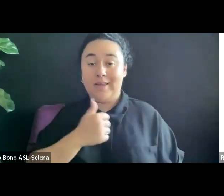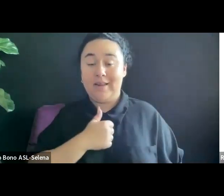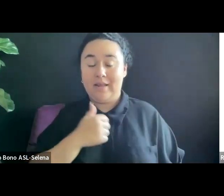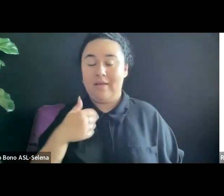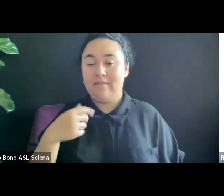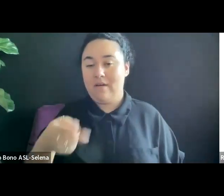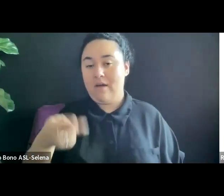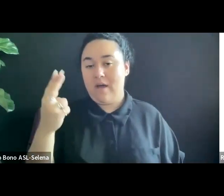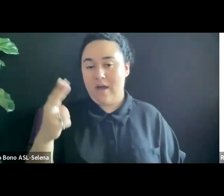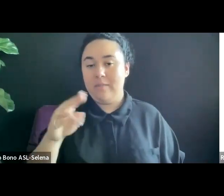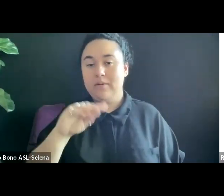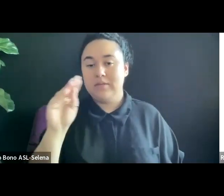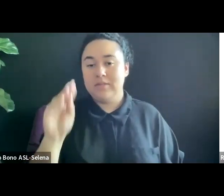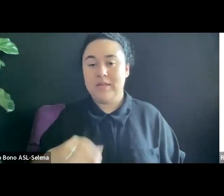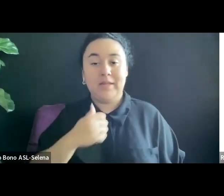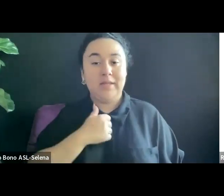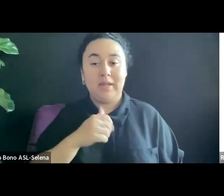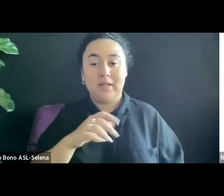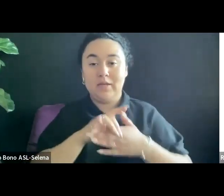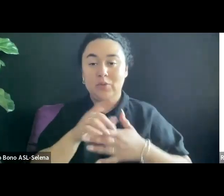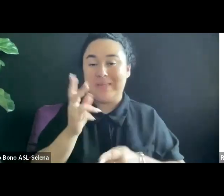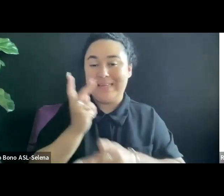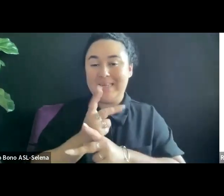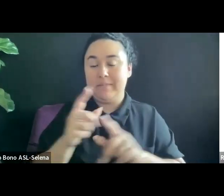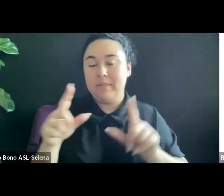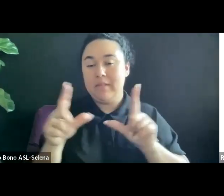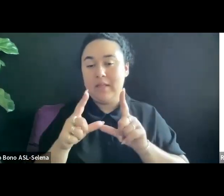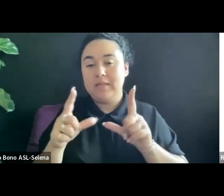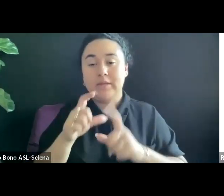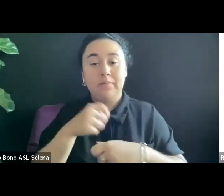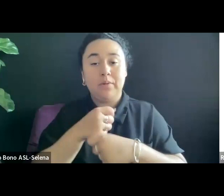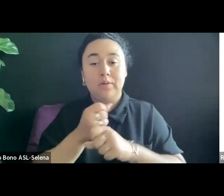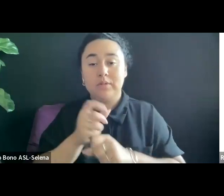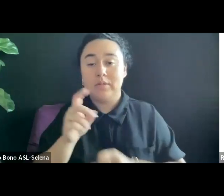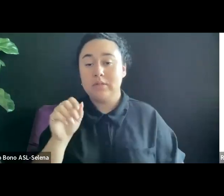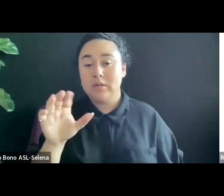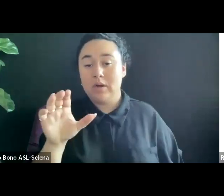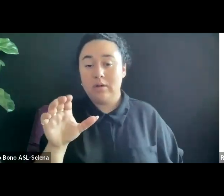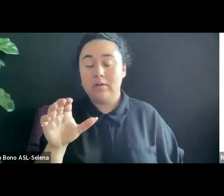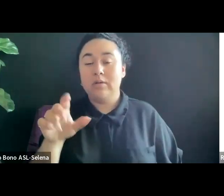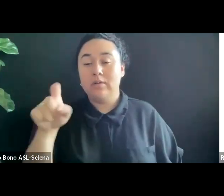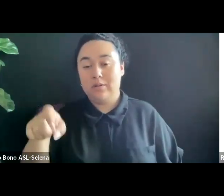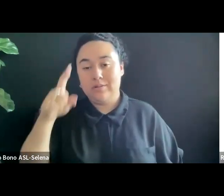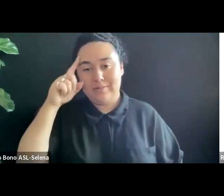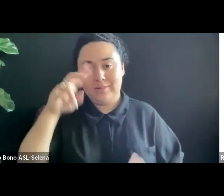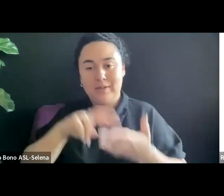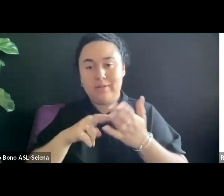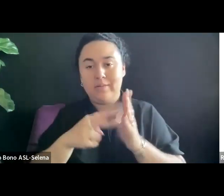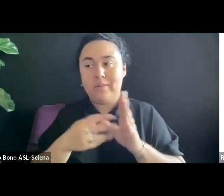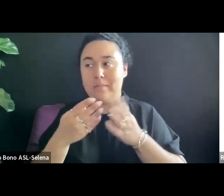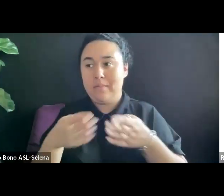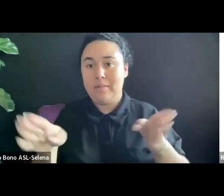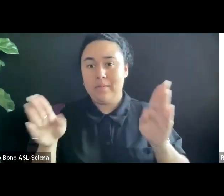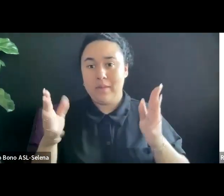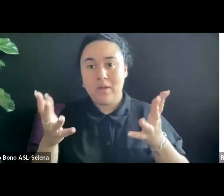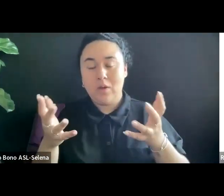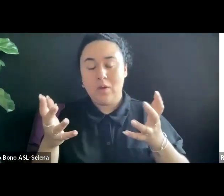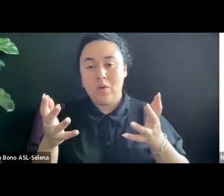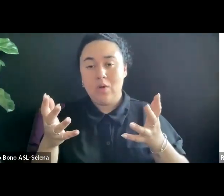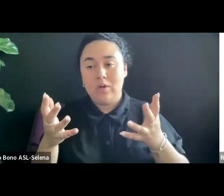LICENSE. WHEN YOU ARE PRODUCING A DOCUMENTARY YOU INTEND TO BE SEEN ON PUBLIC TELEVISION, MAKE SURE YOU KNOW